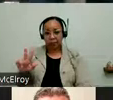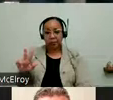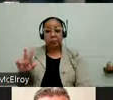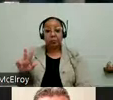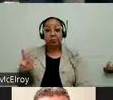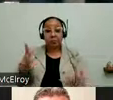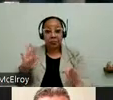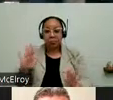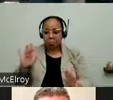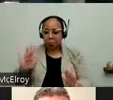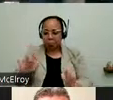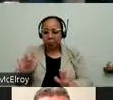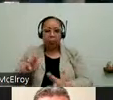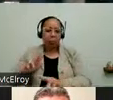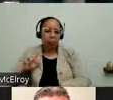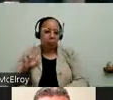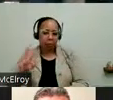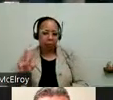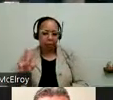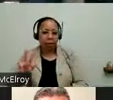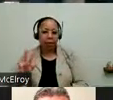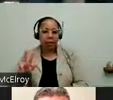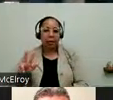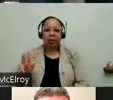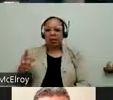there's a menu there. So the first option that's available to take you to